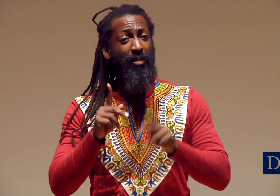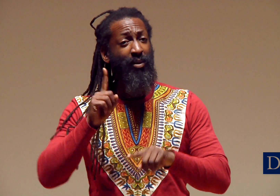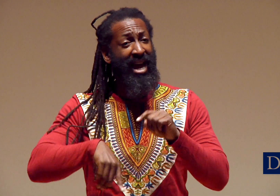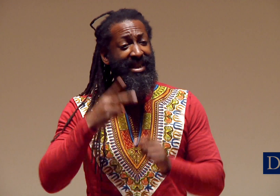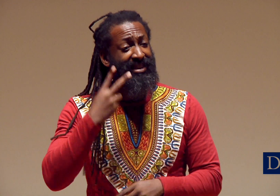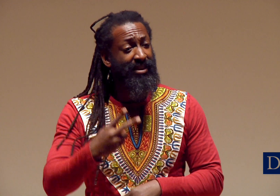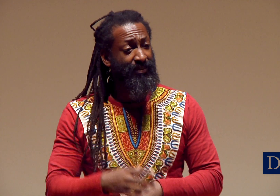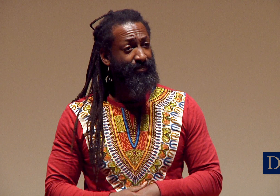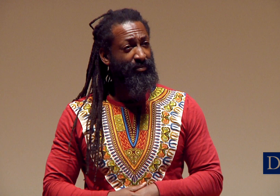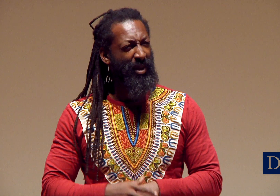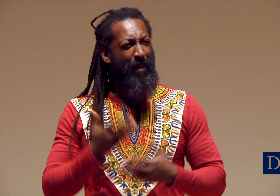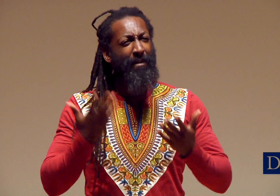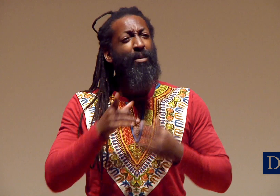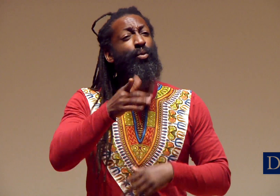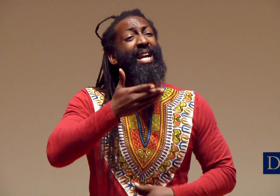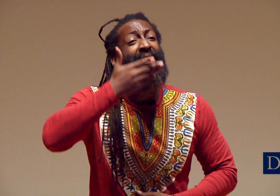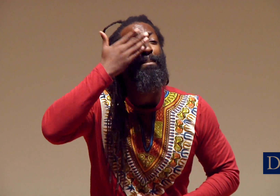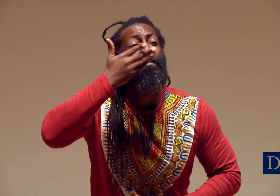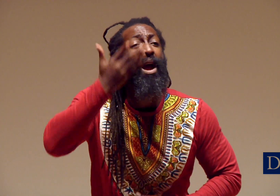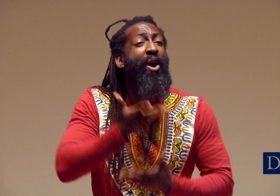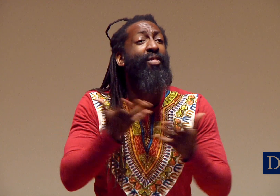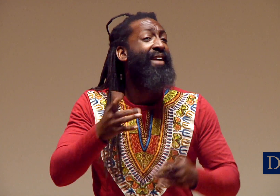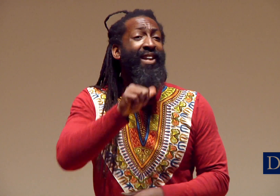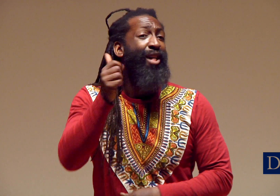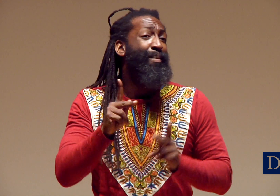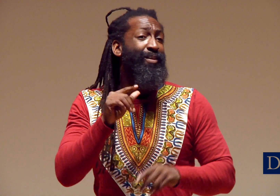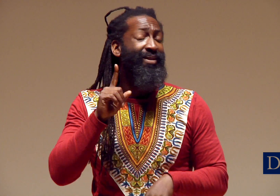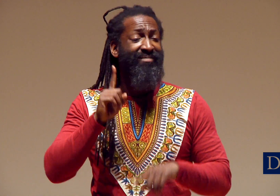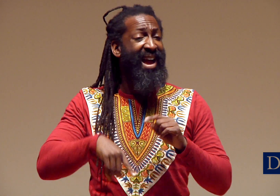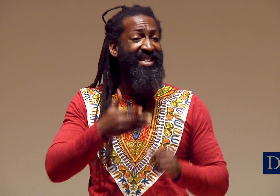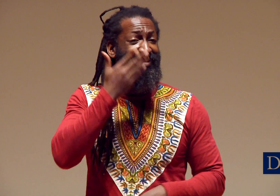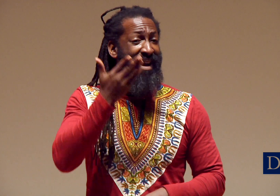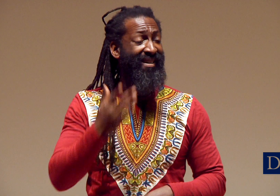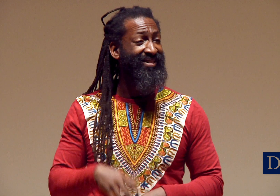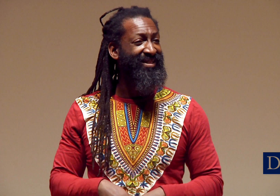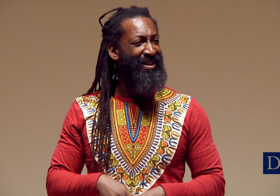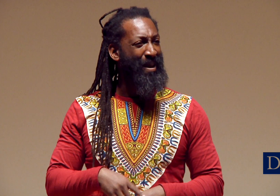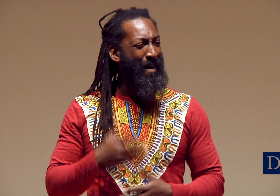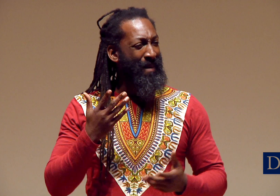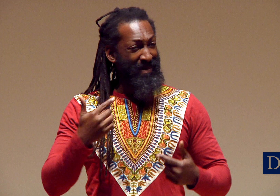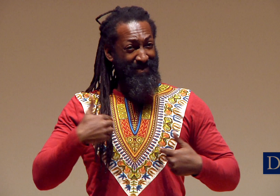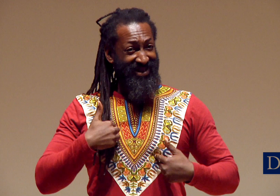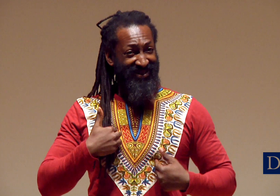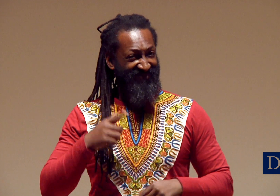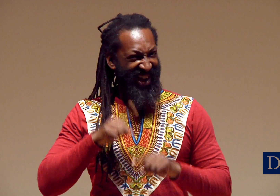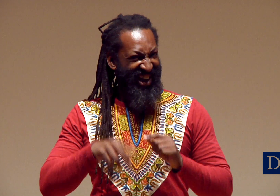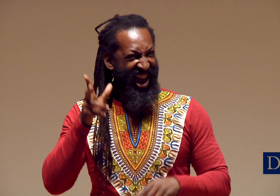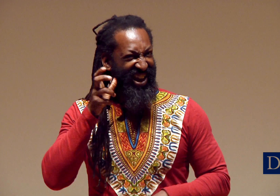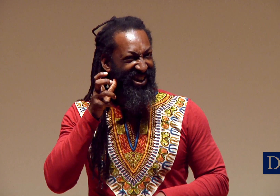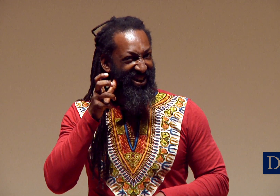You can see things that other people can’t. Maybe you can smell better than other people, you can smell things other people can’t.